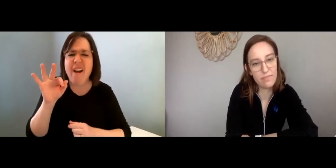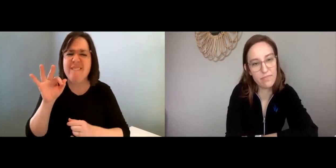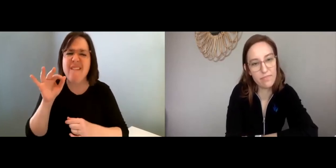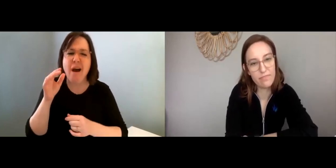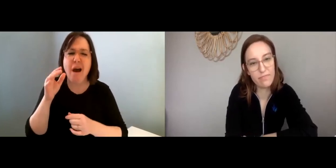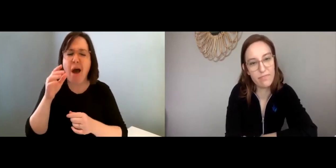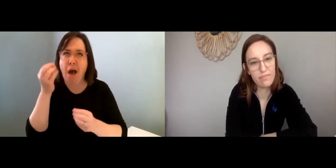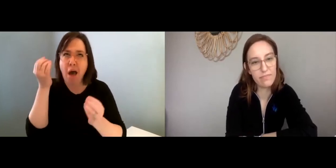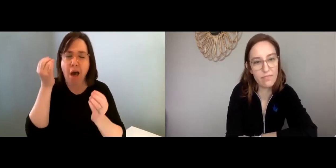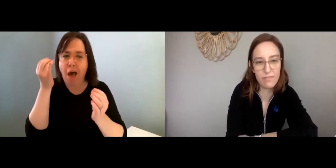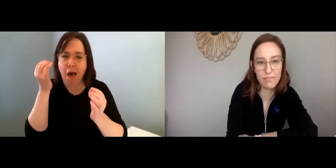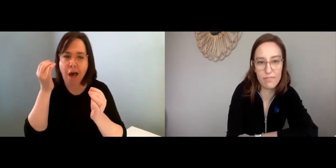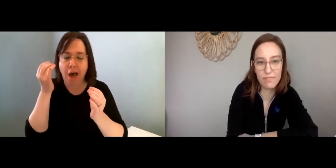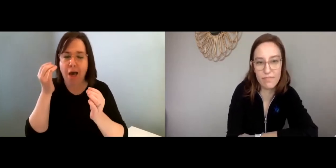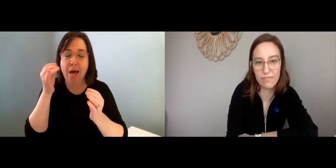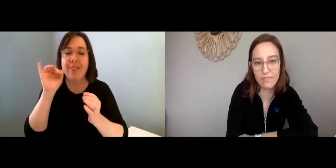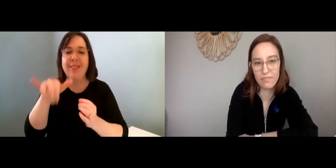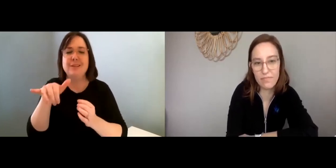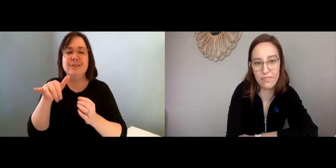So you might say, ”Well, what if I…”